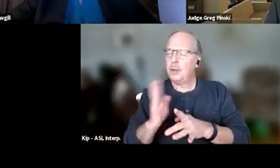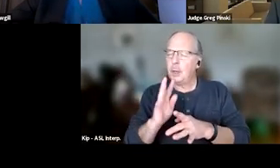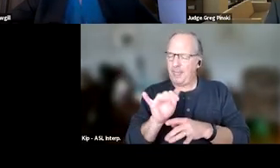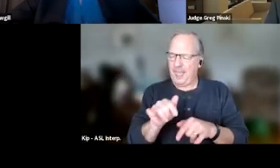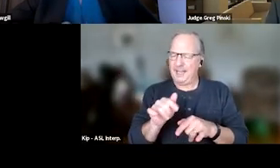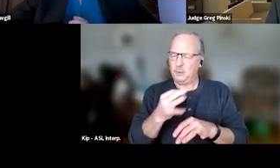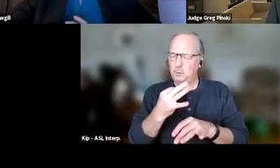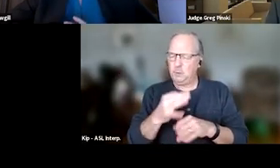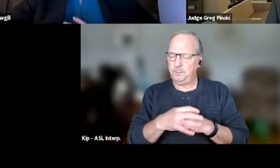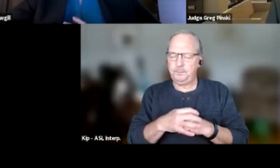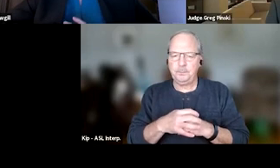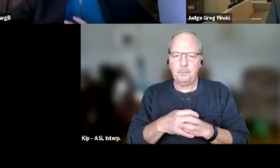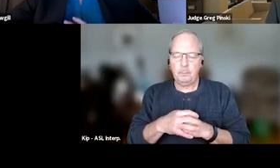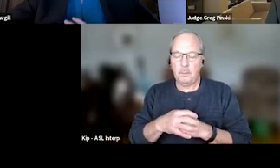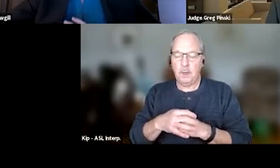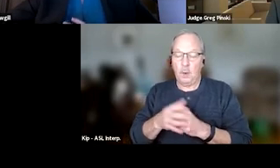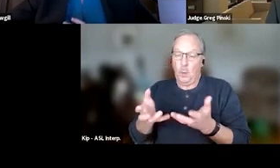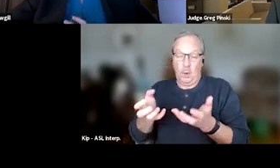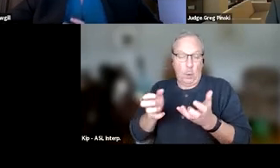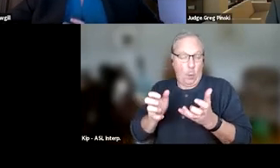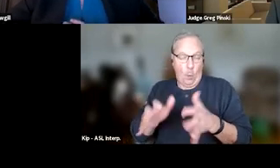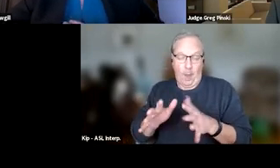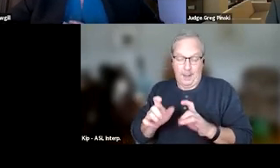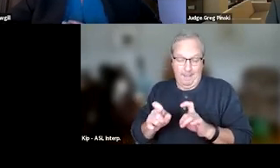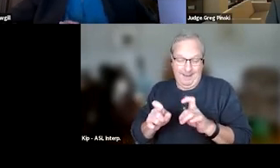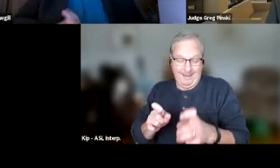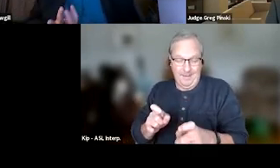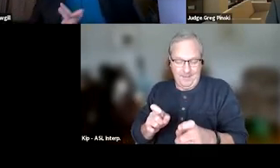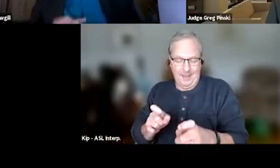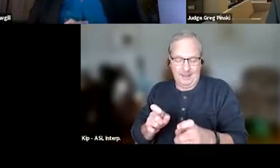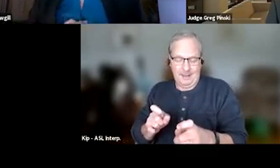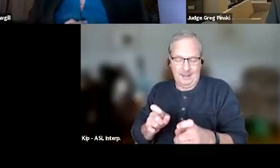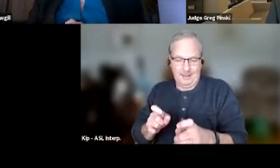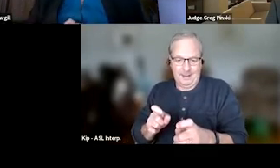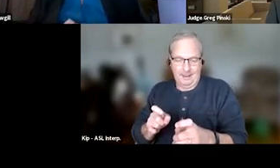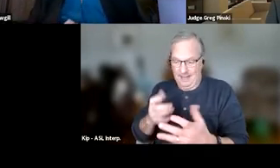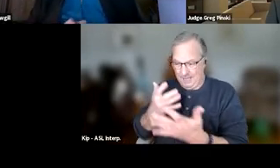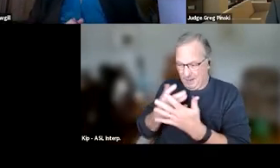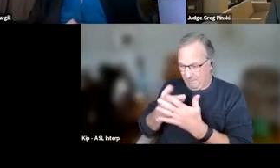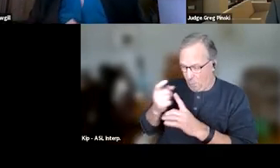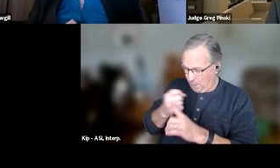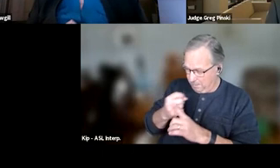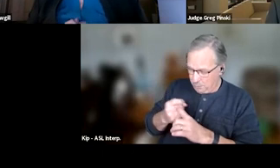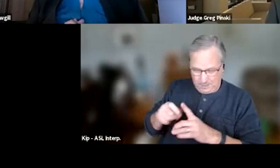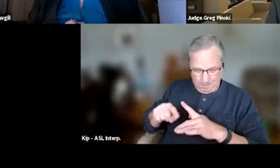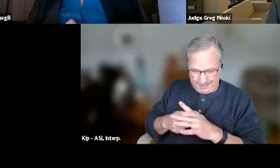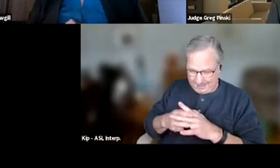that we do not want to be giving jail for abuse in the beginning phases, and we don't get jail right away.